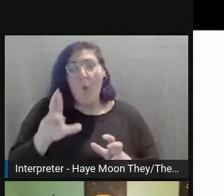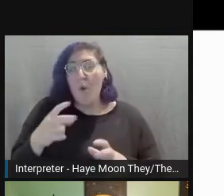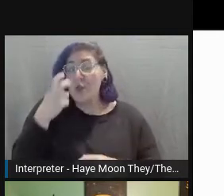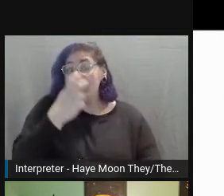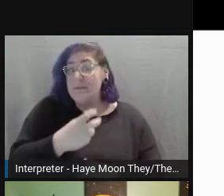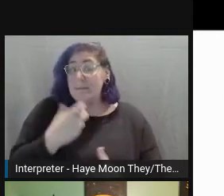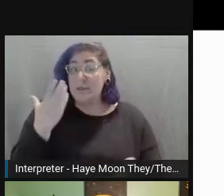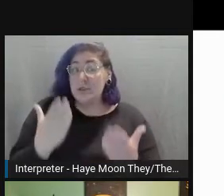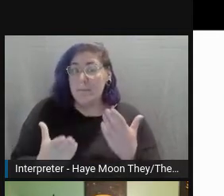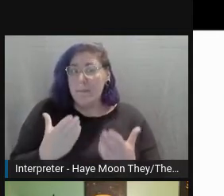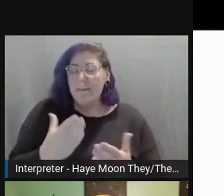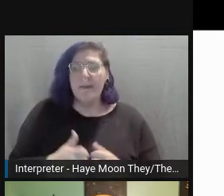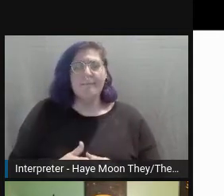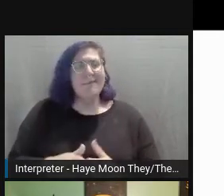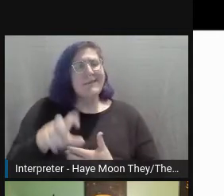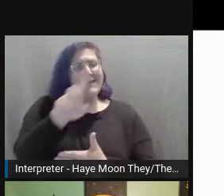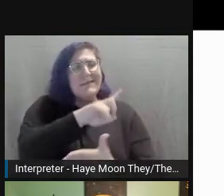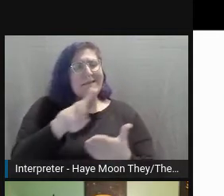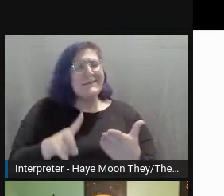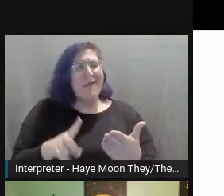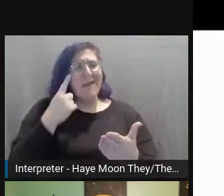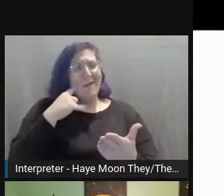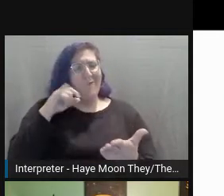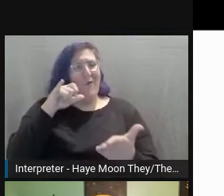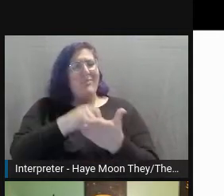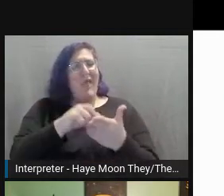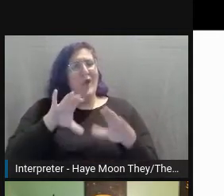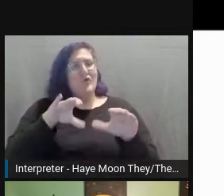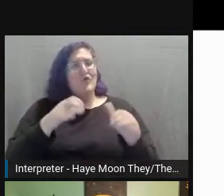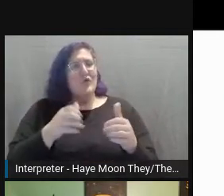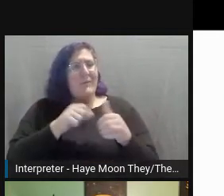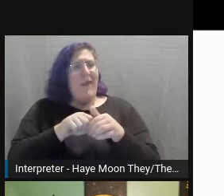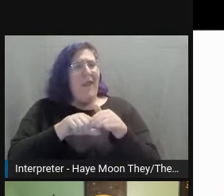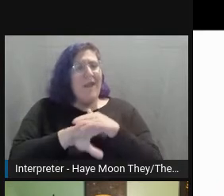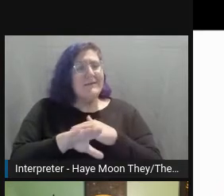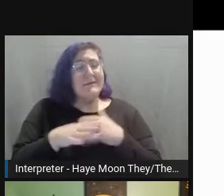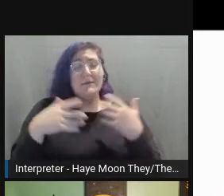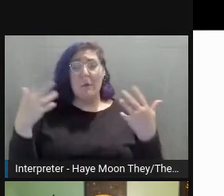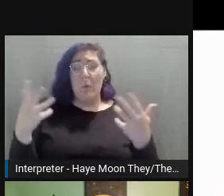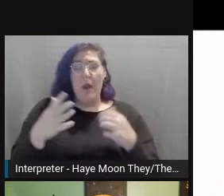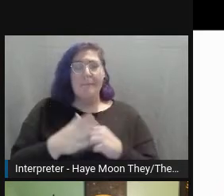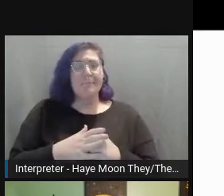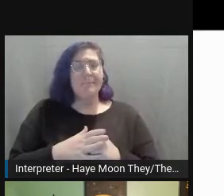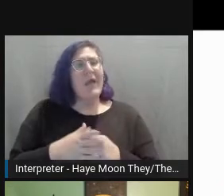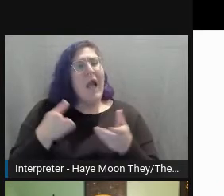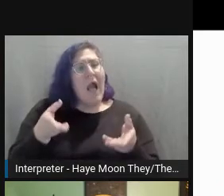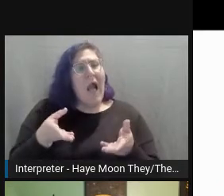Design considerations for this group of folks would be number one, to allow communication options.